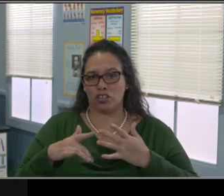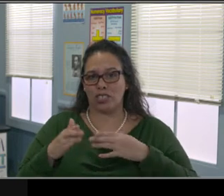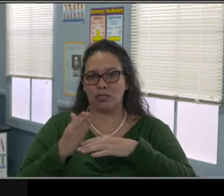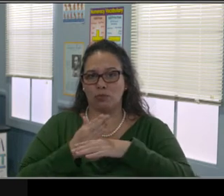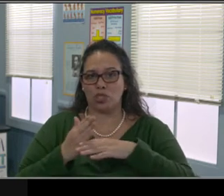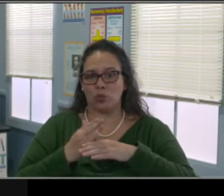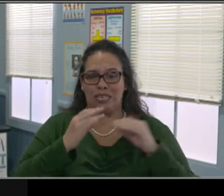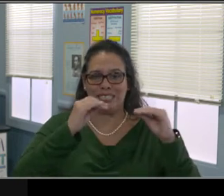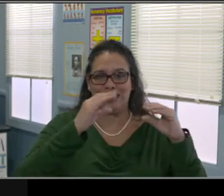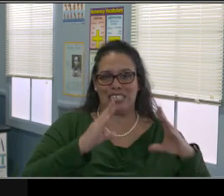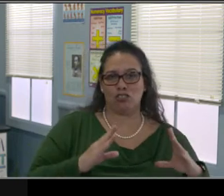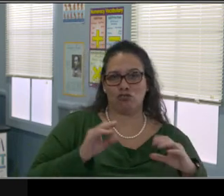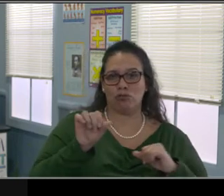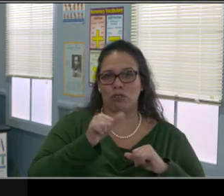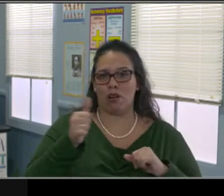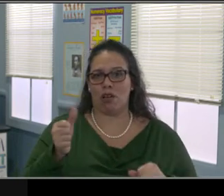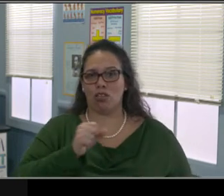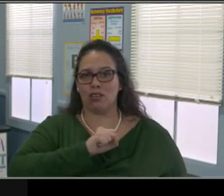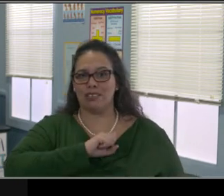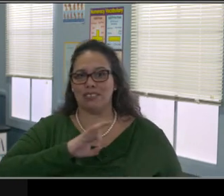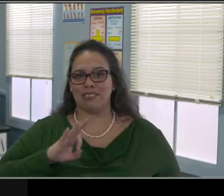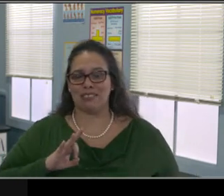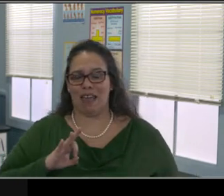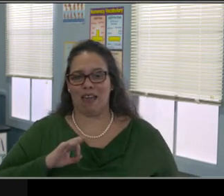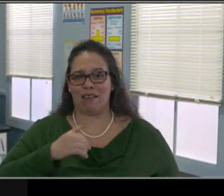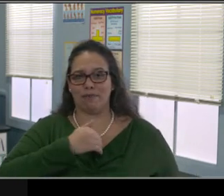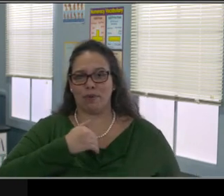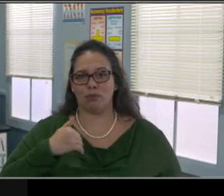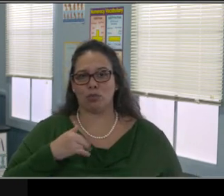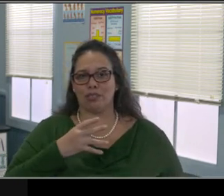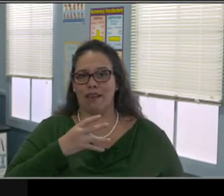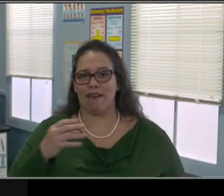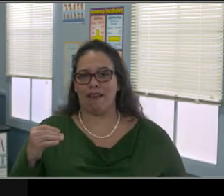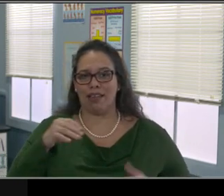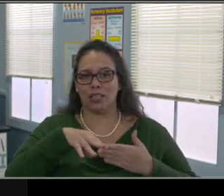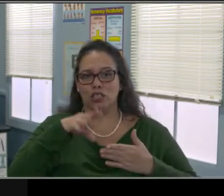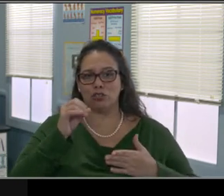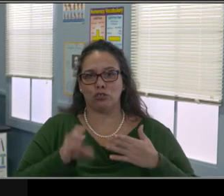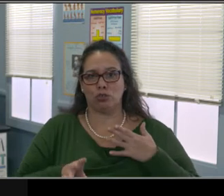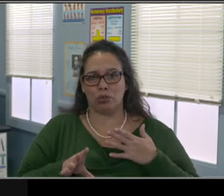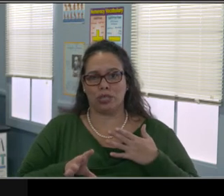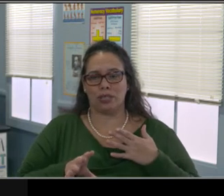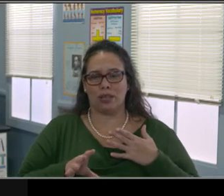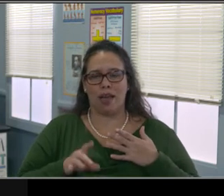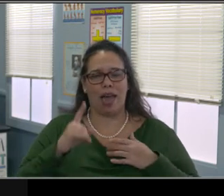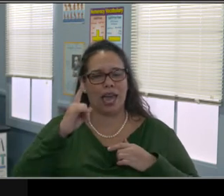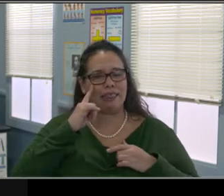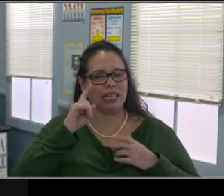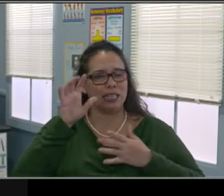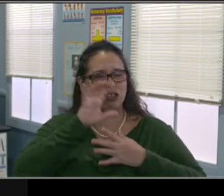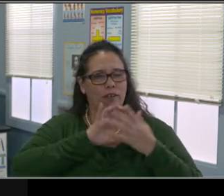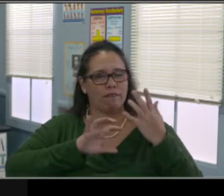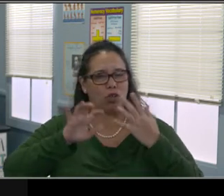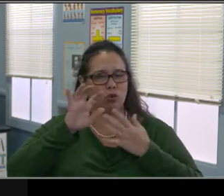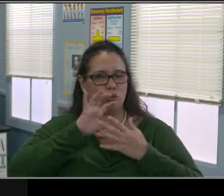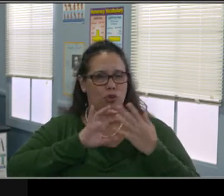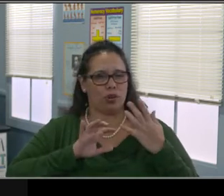that they're in front of the screen are receiving the minutes or the hours that they're supposed to receive per day per week